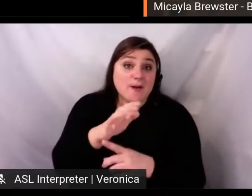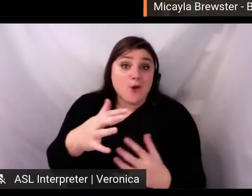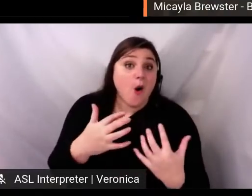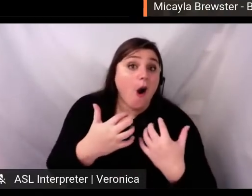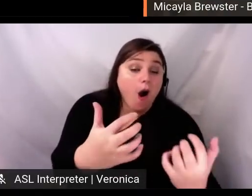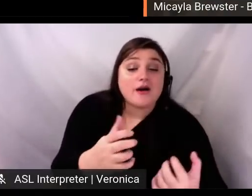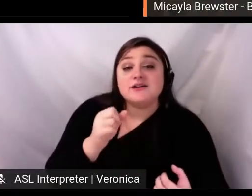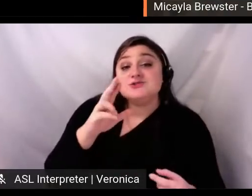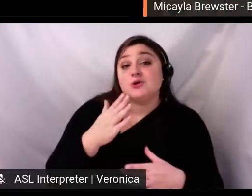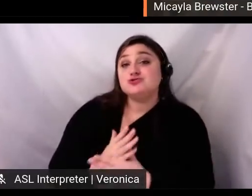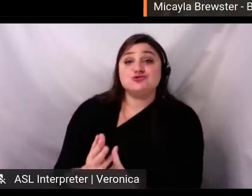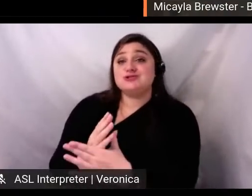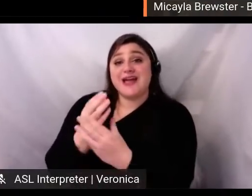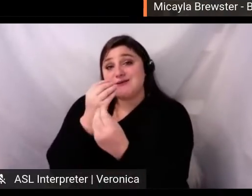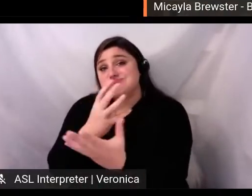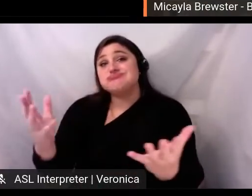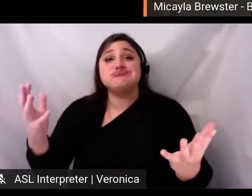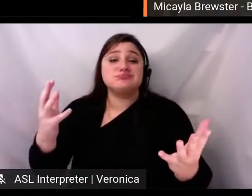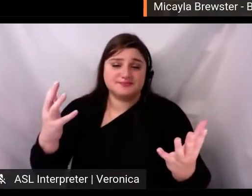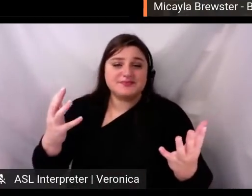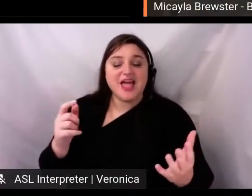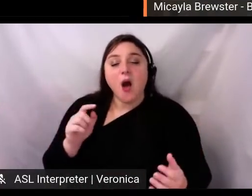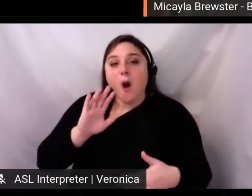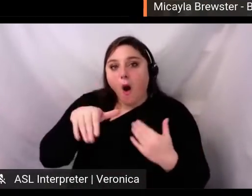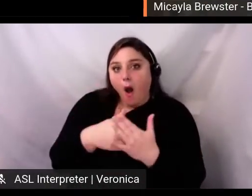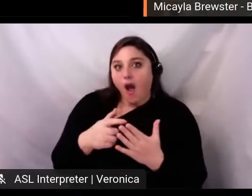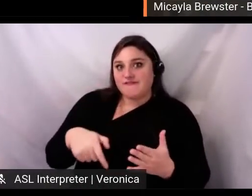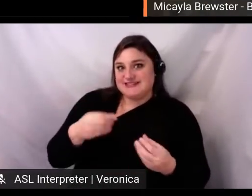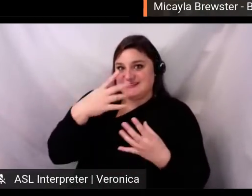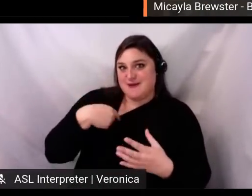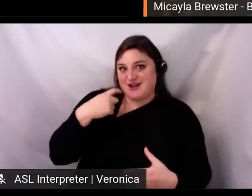this information is super valuable to you and your organization as you